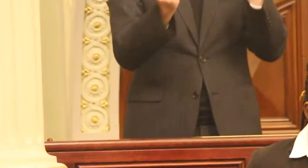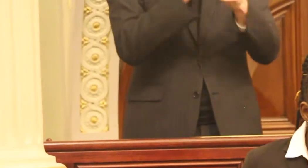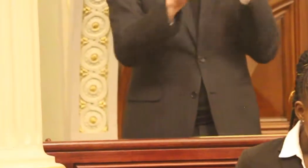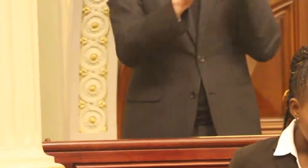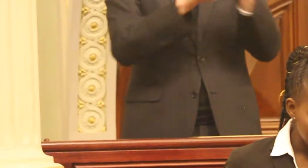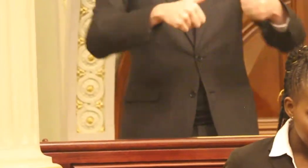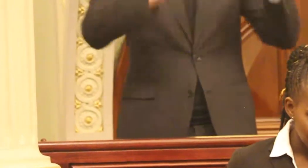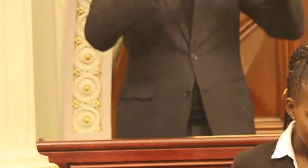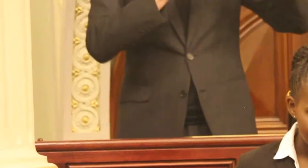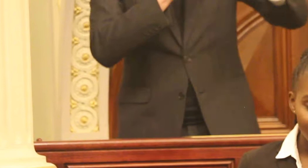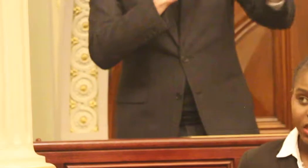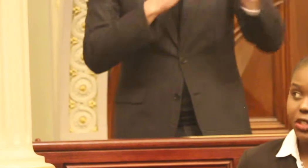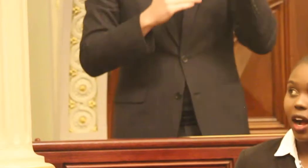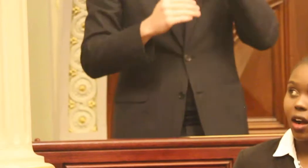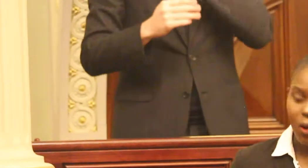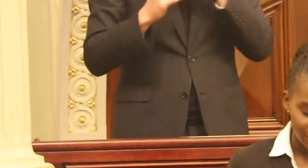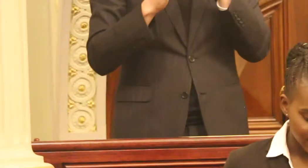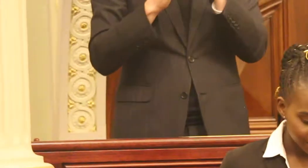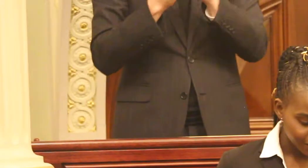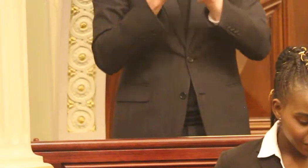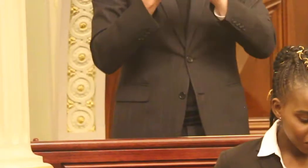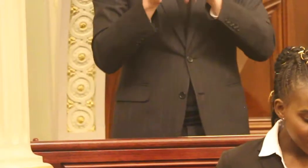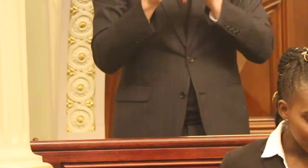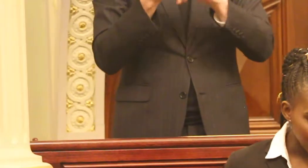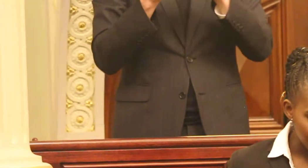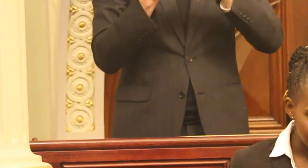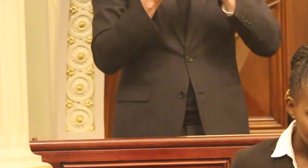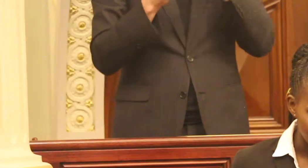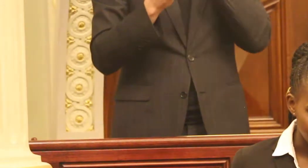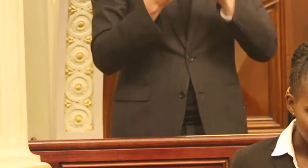Professor of Physics Stephen Chuan quotes - "the climate is changing.